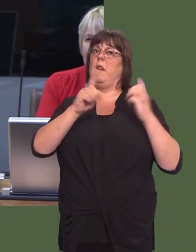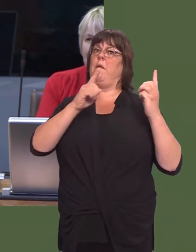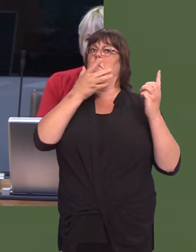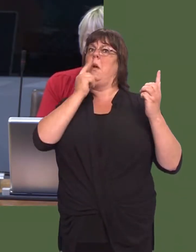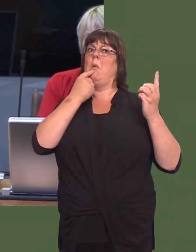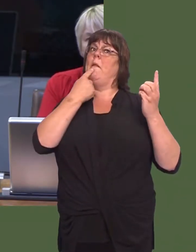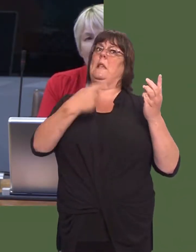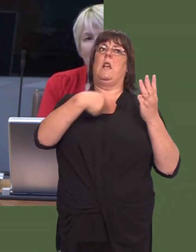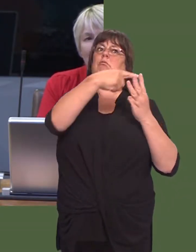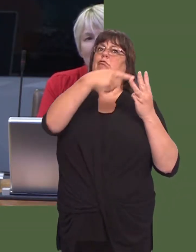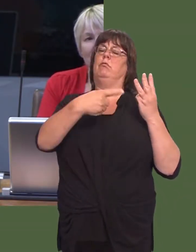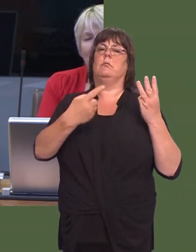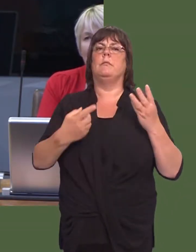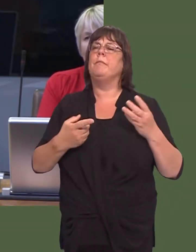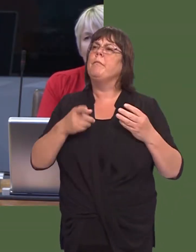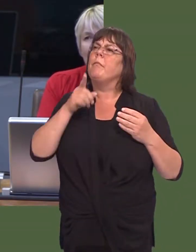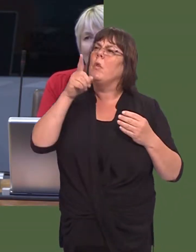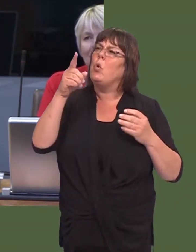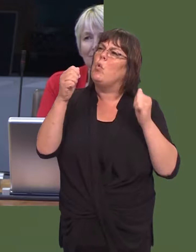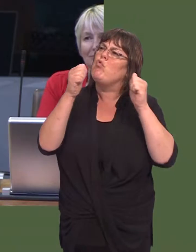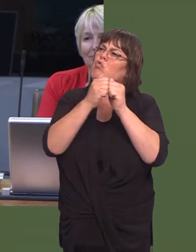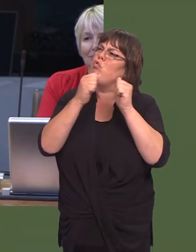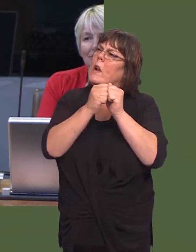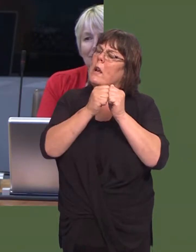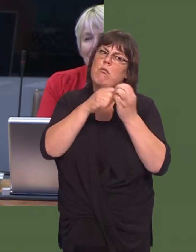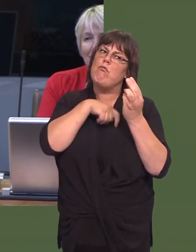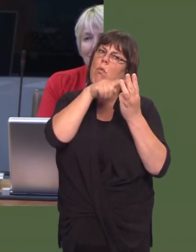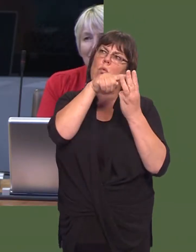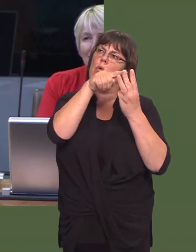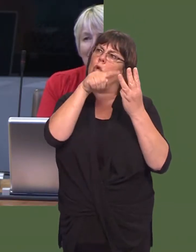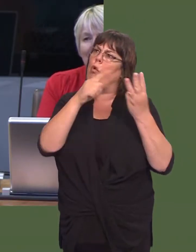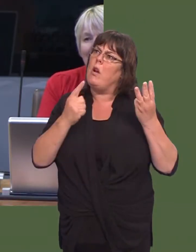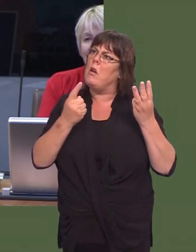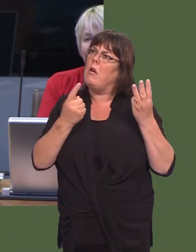Would you like to associate yourself with any of those statements about your leader,